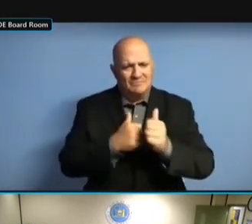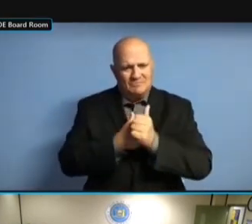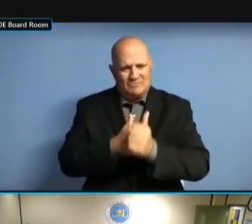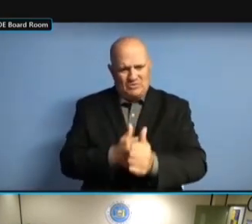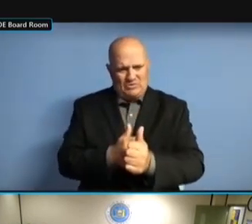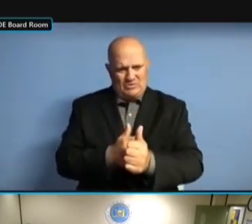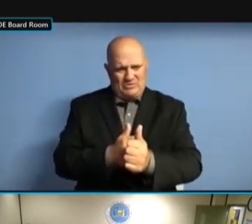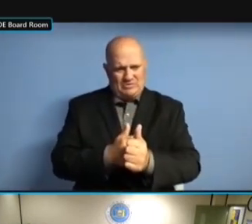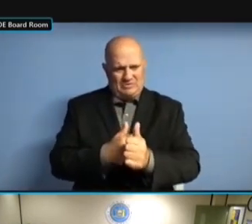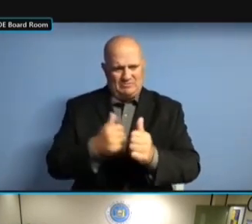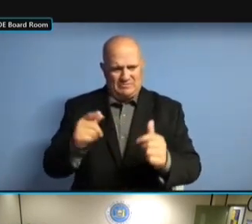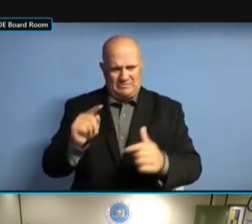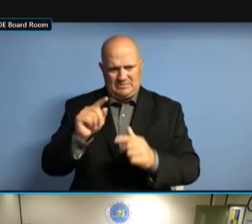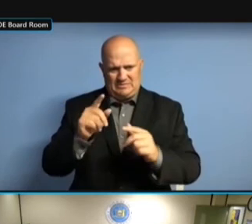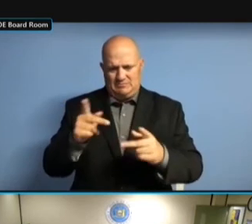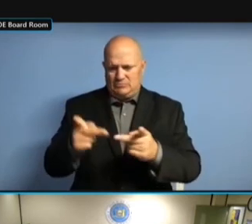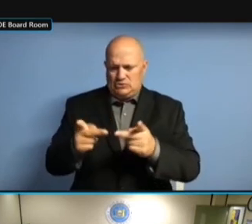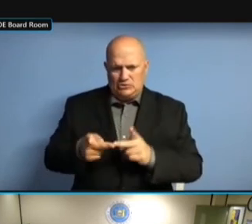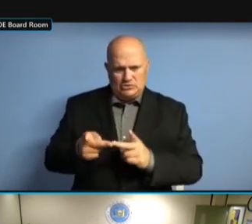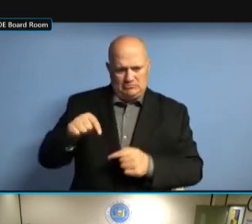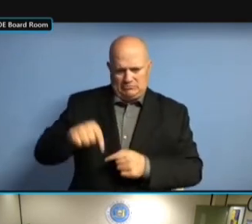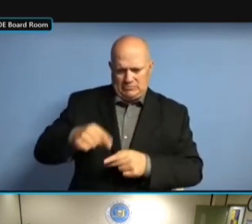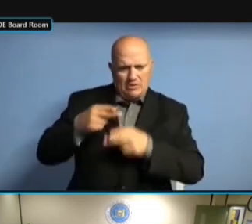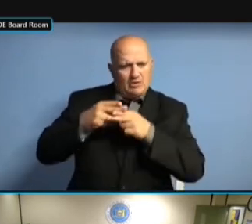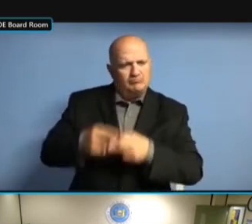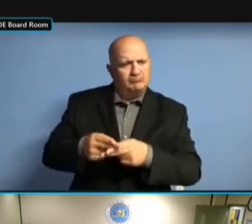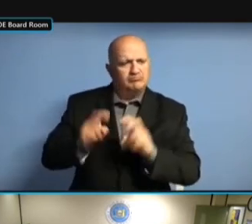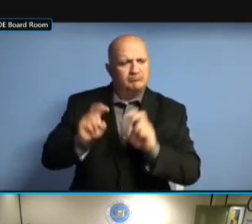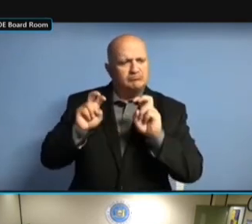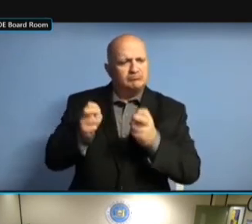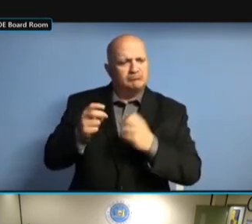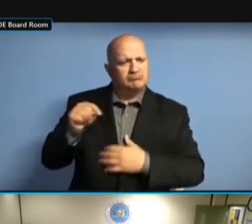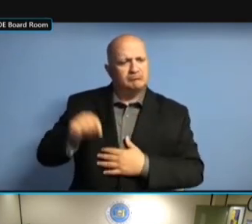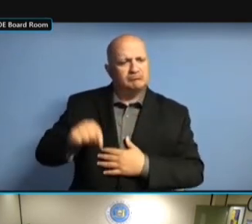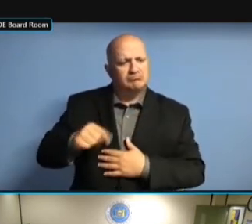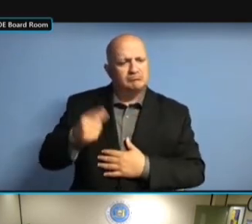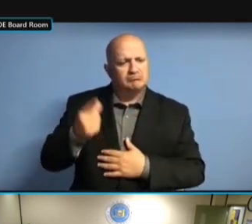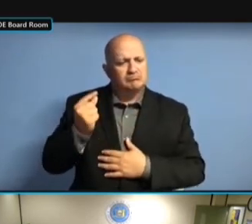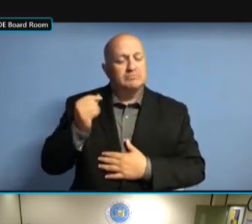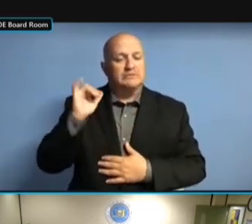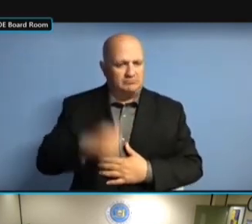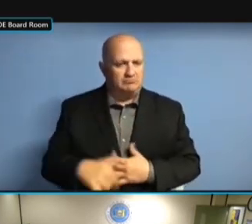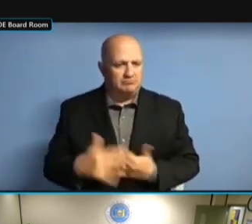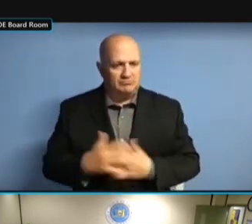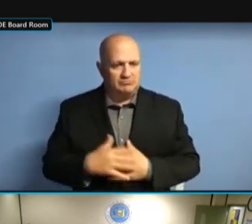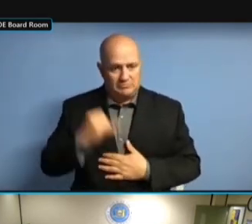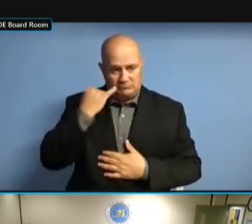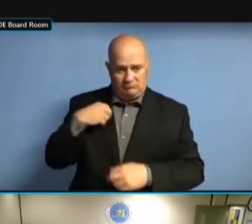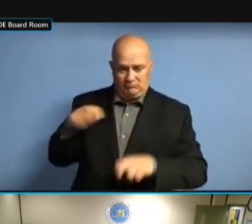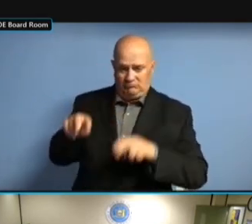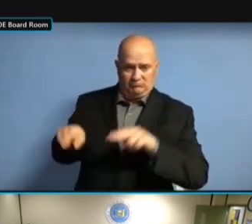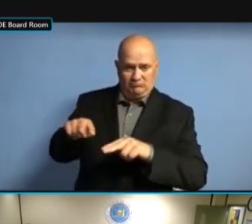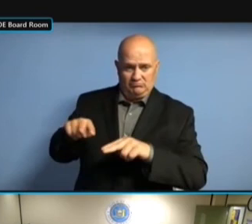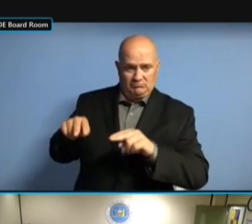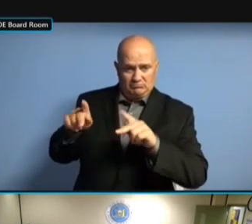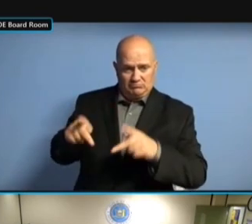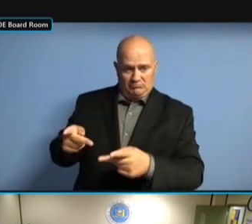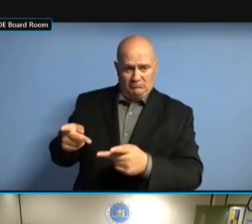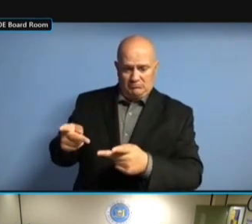IF WE FIND THAT THAT PARTICULAR IF WE FIND THAT THAT PARTICULAR TITLE IF WE FIND THAT THAT PARTICULAR TITLE OR IF WE FIND THAT THAT PARTICULAR TITLE OR PERSON IF WE FIND THAT THAT PARTICULAR TITLE OR PERSON IS IF WE FIND THAT THAT PARTICULAR TITLE OR PERSON IS NOT IF WE FIND THAT THAT PARTICULAR TITLE OR PERSON IS NOT NEEDED. TITLE OR PERSON IS NOT NEEDED. TITLE OR PERSON IS NOT NEEDED. >> TITLE OR PERSON IS NOT NEEDED. >> SO TITLE OR PERSON IS NOT NEEDED. >> SO THE TITLE OR PERSON IS NOT NEEDED. >> SO THE CONTRACTOR TITLE OR PERSON IS NOT NEEDED. >> SO THE CONTRACTOR IS TITLE OR PERSON IS NOT NEEDED. >> SO THE CONTRACTOR IS A TITLE OR PERSON IS NOT NEEDED. >> SO THE CONTRACTOR IS A TITLE, SO THE CONTRACTOR IS A TITLE,